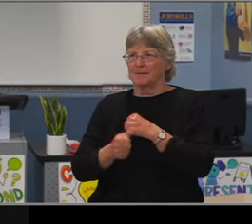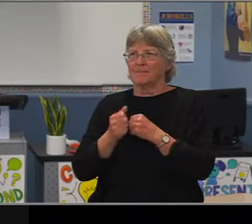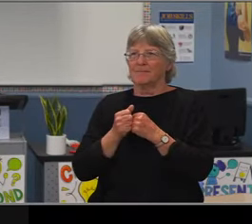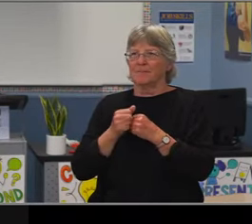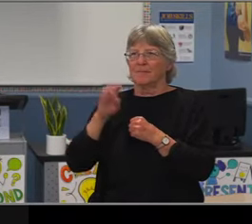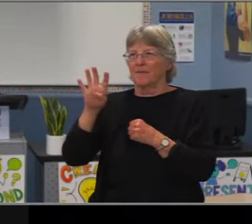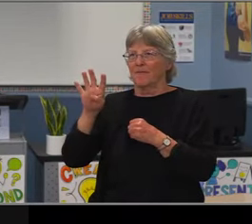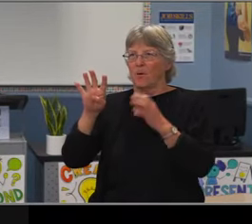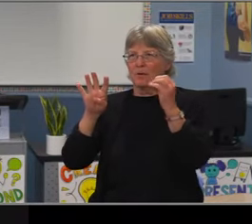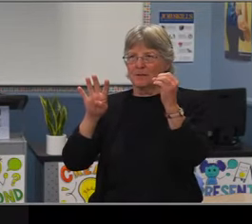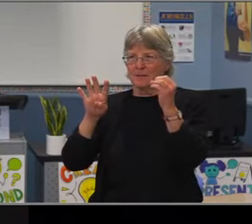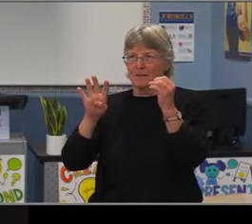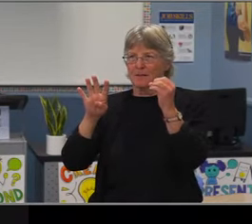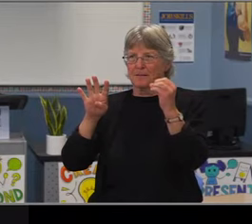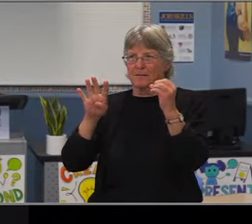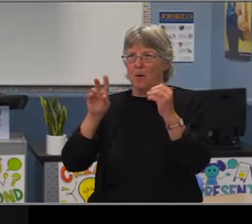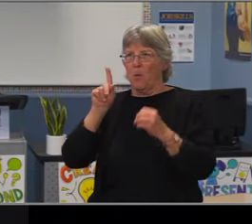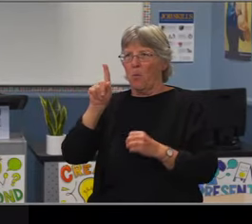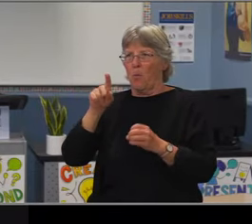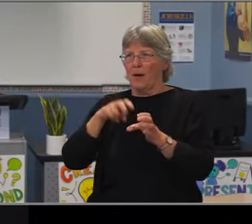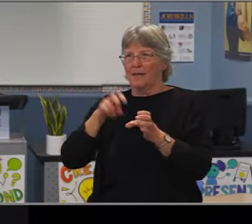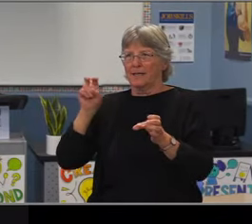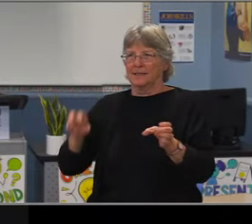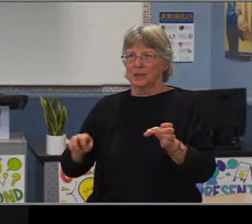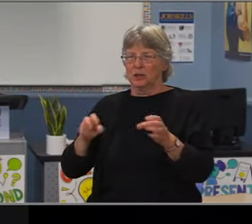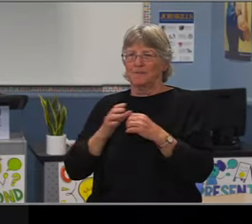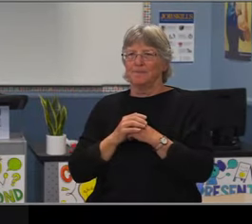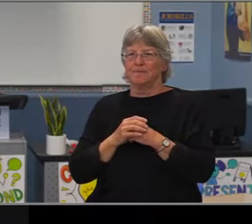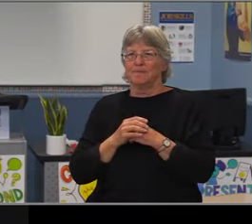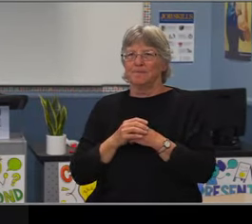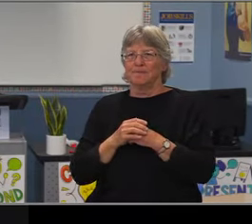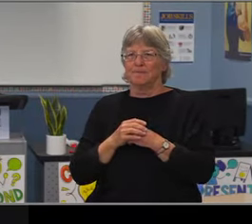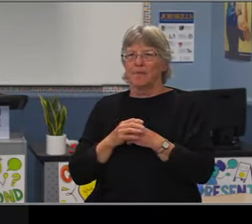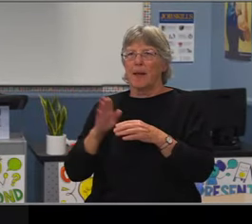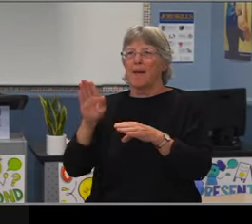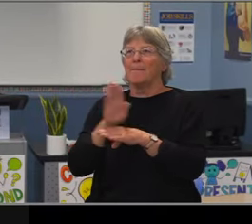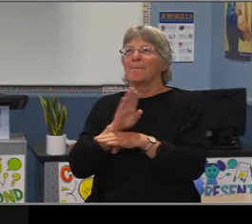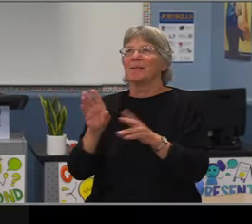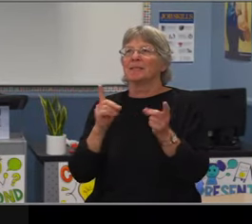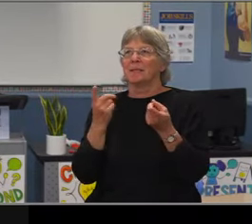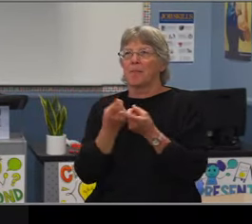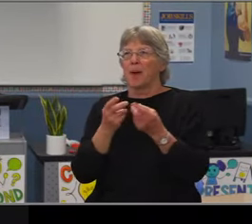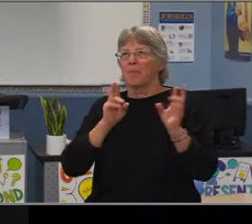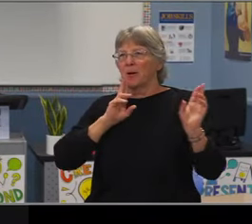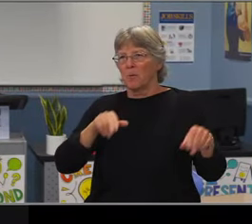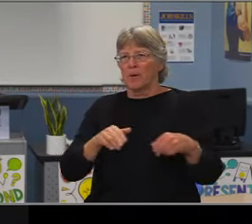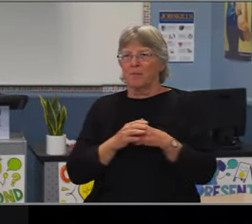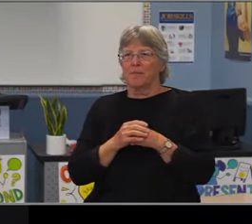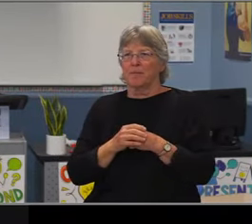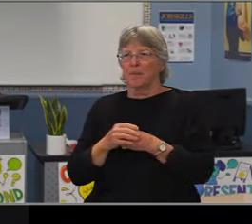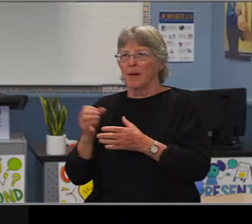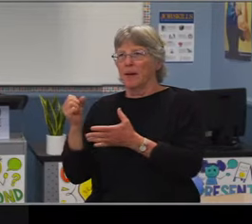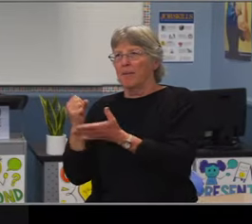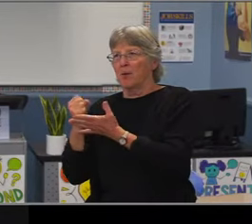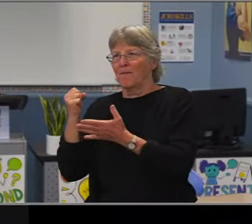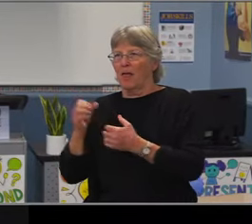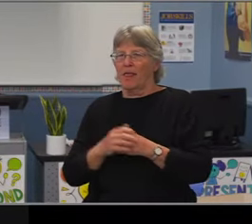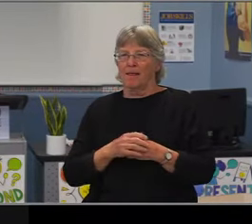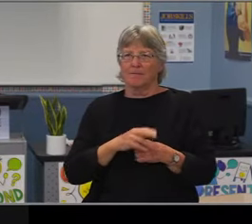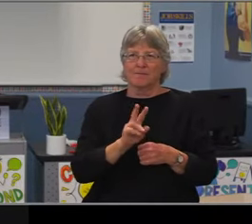And thank you so much for that. Dr. Young. Also, I wanted to report very quickly on